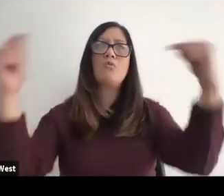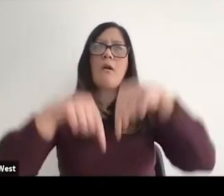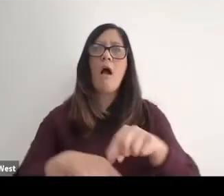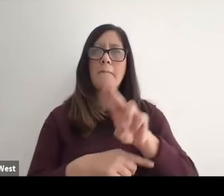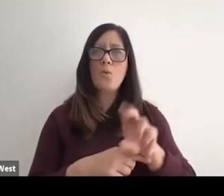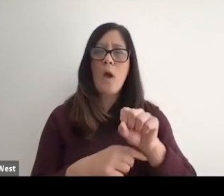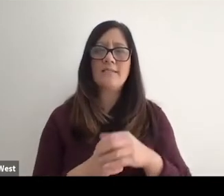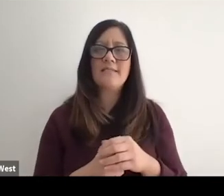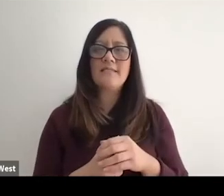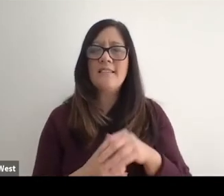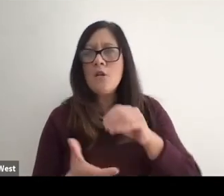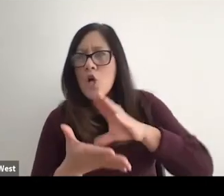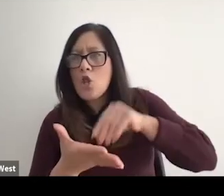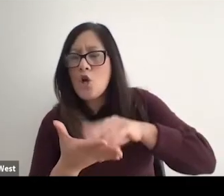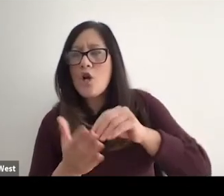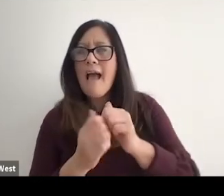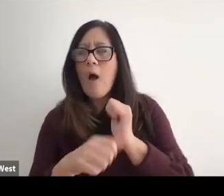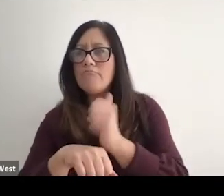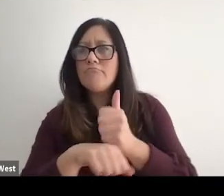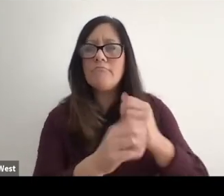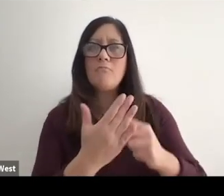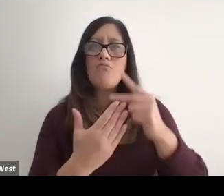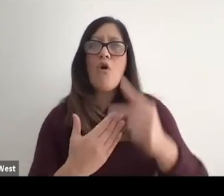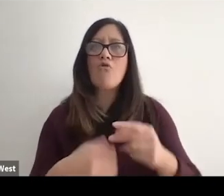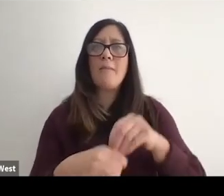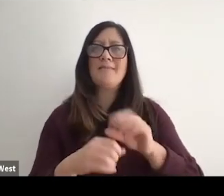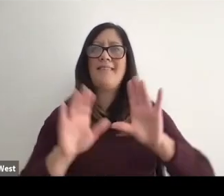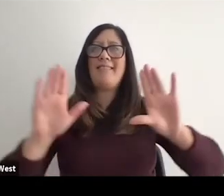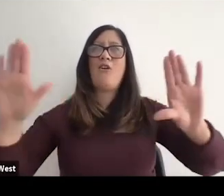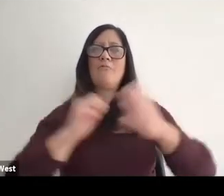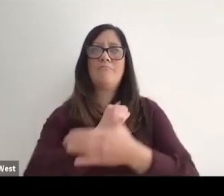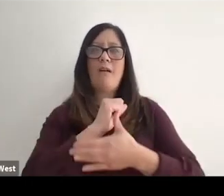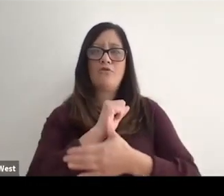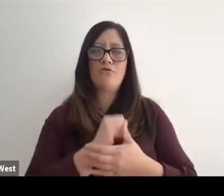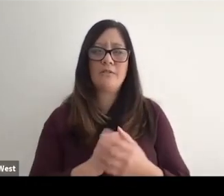over to United States to learn how to actually implement programs in their localities.